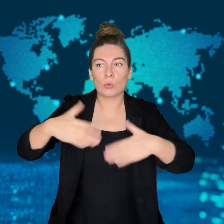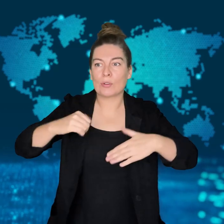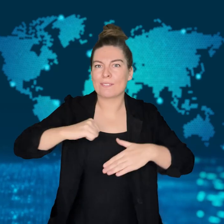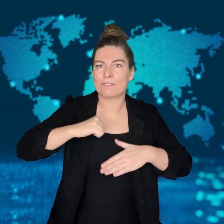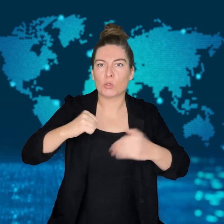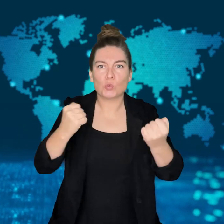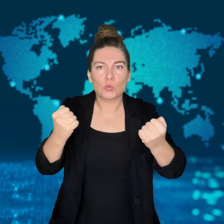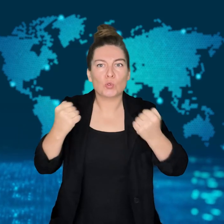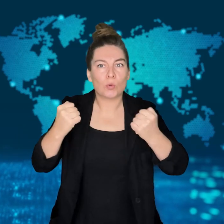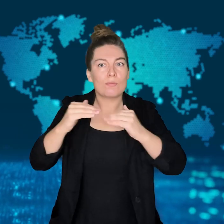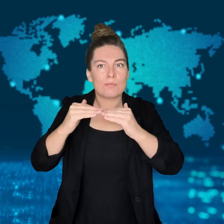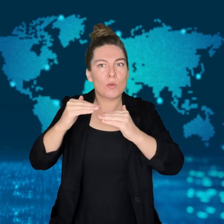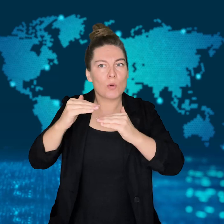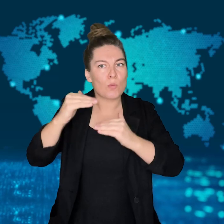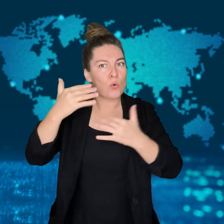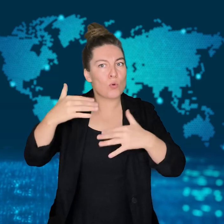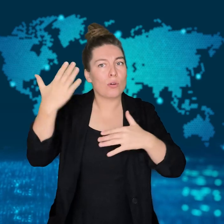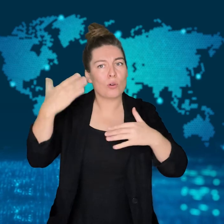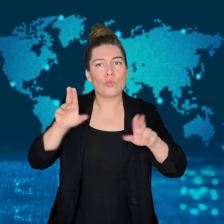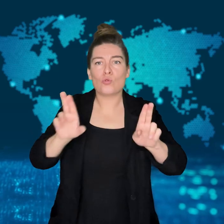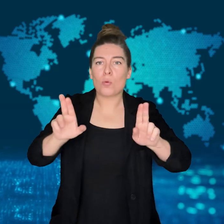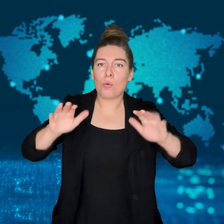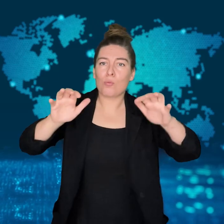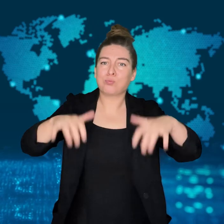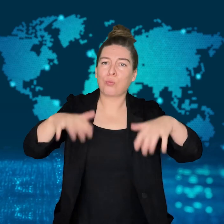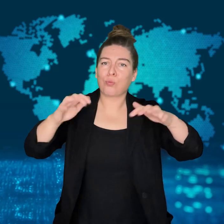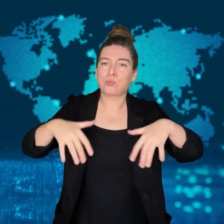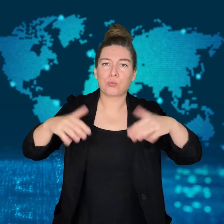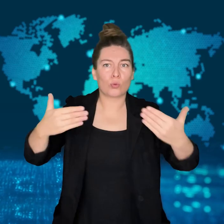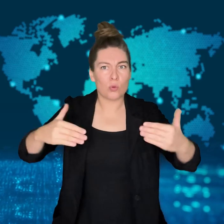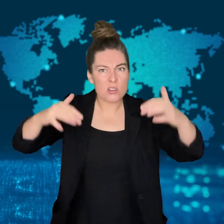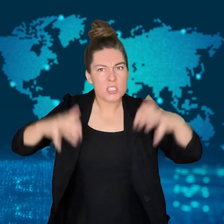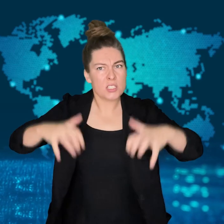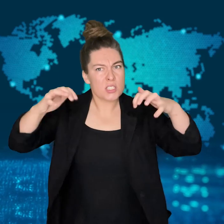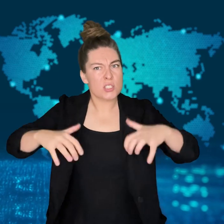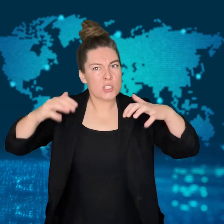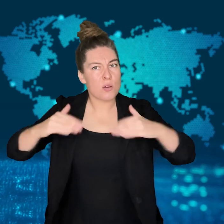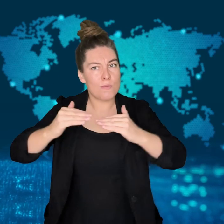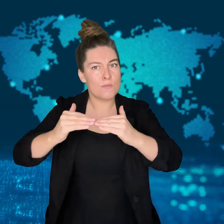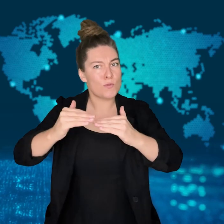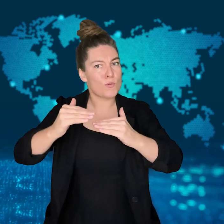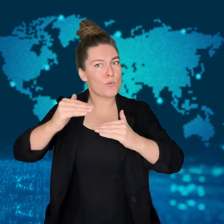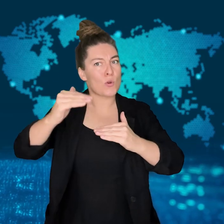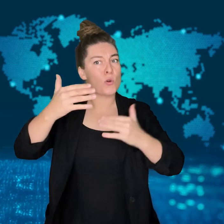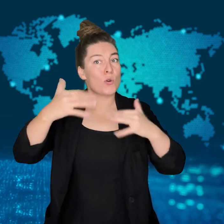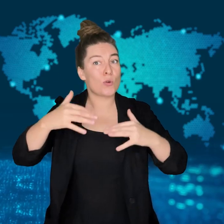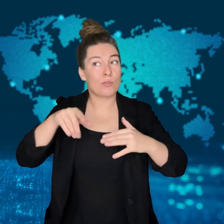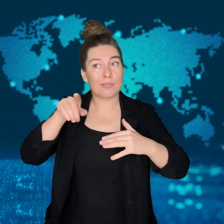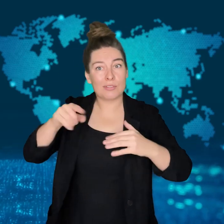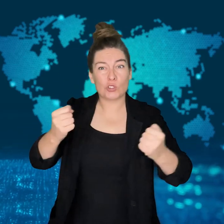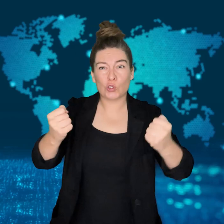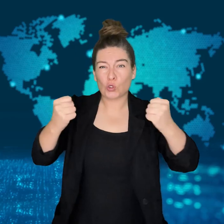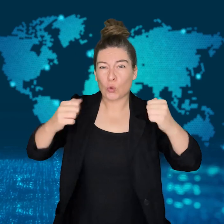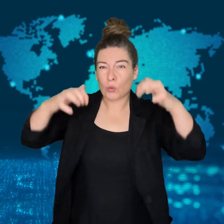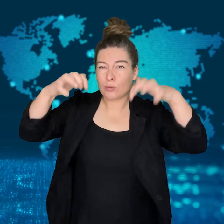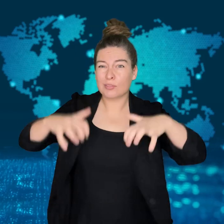and food shortages, and other areas dealing with flooding, rains, or rises in temperature.